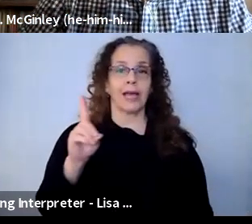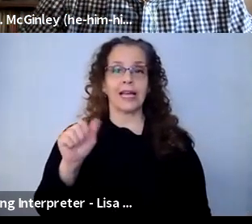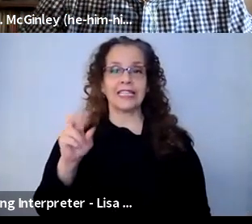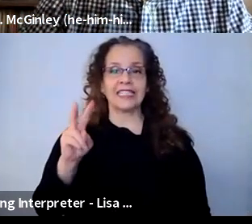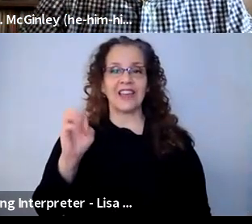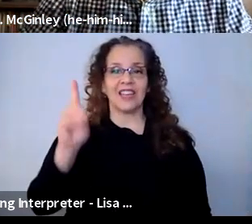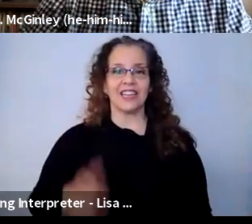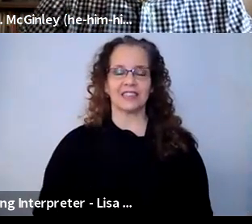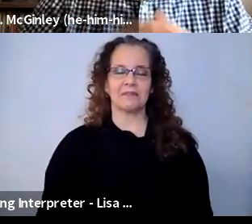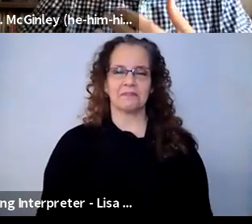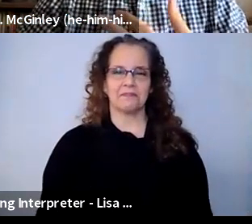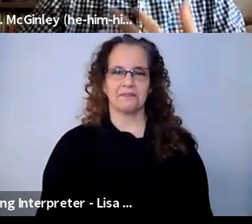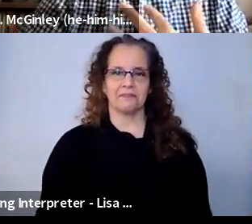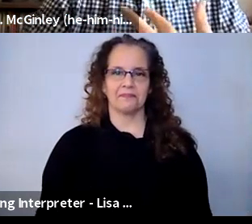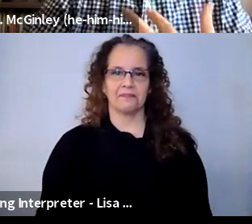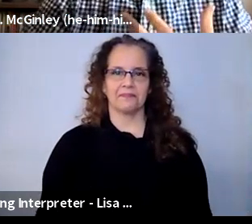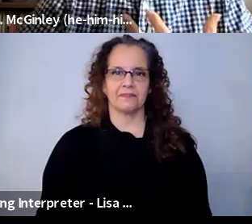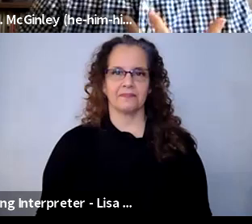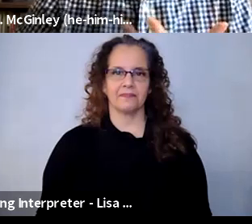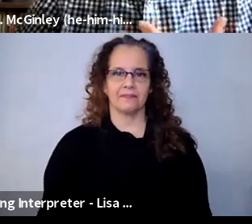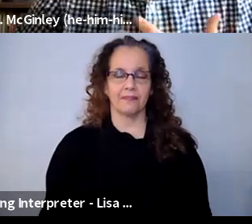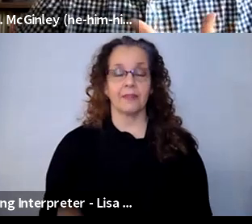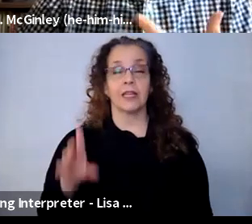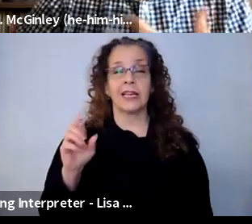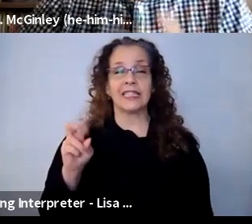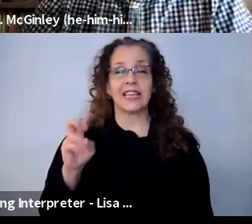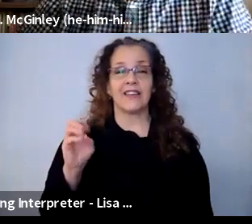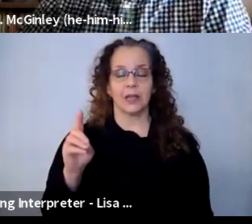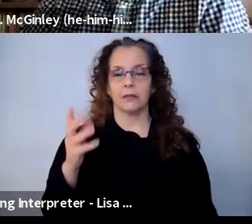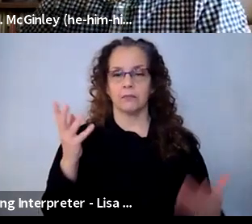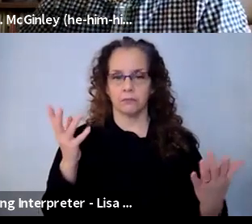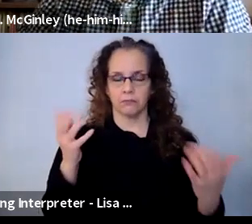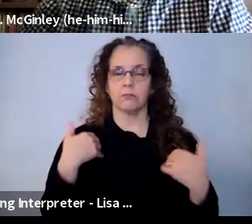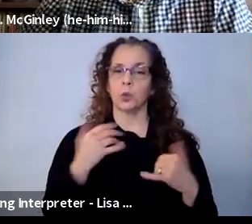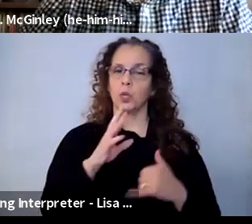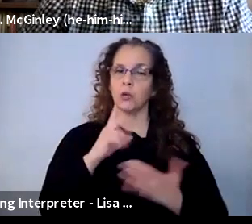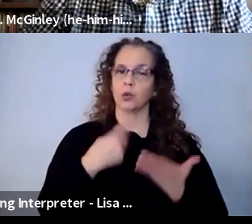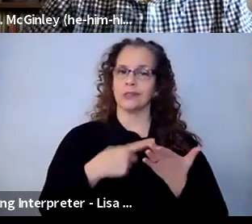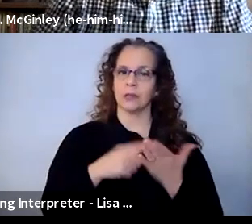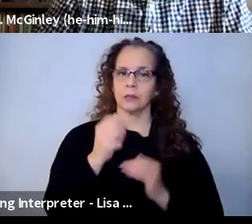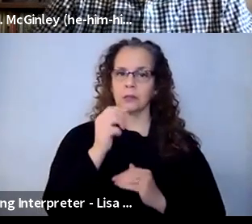David Shane: Thank you. So since we're talking about arts education, we're going to talk specifically about arts